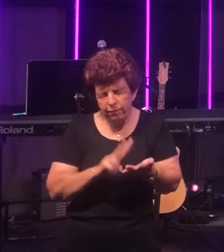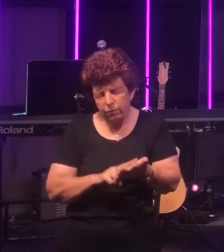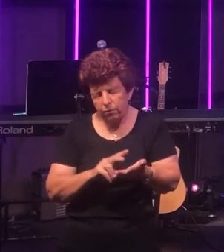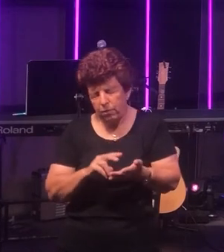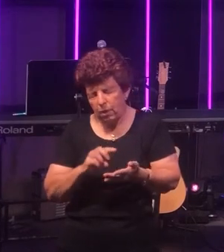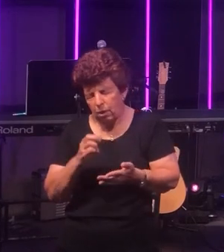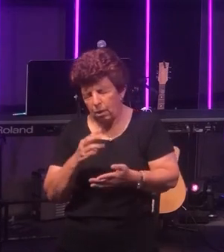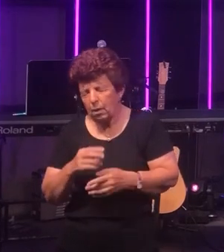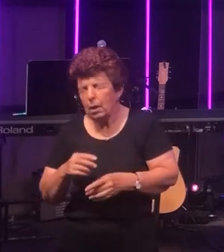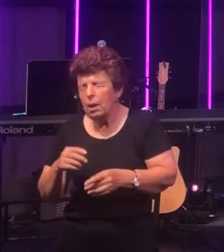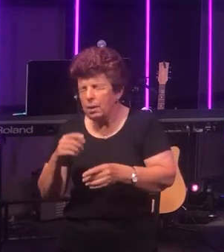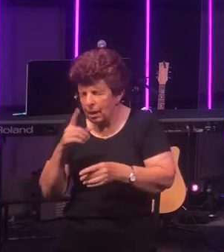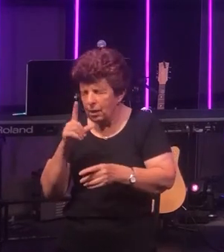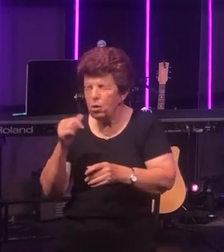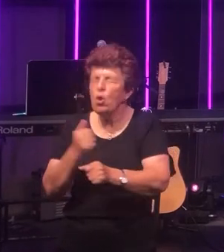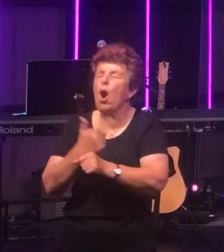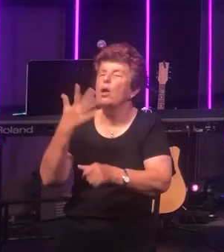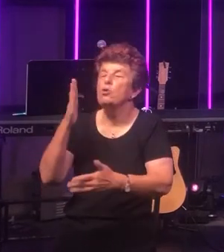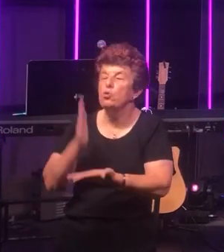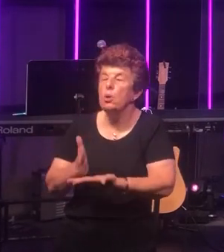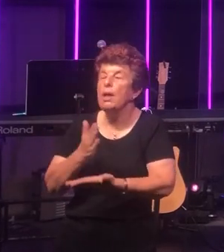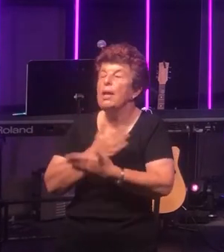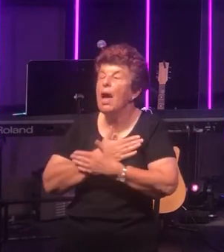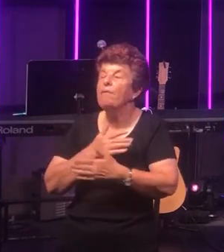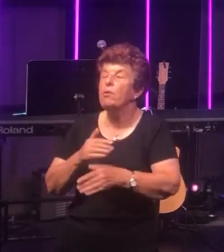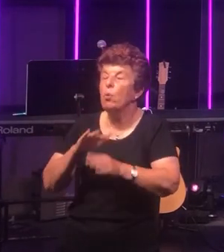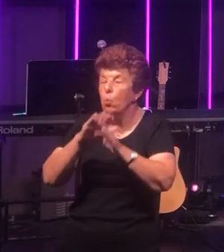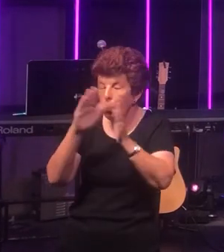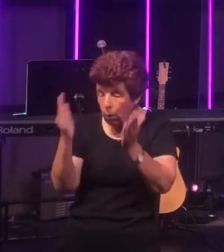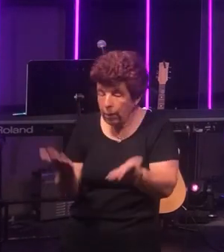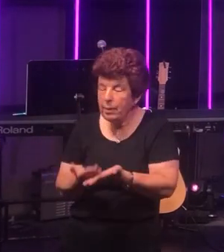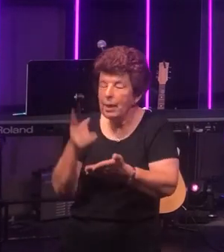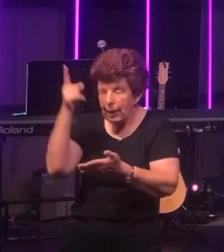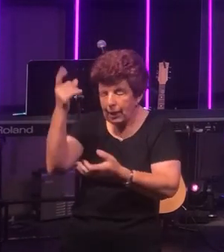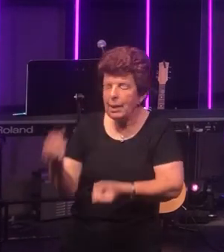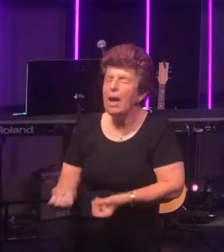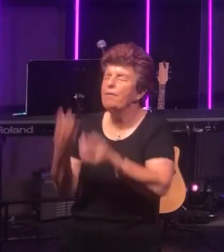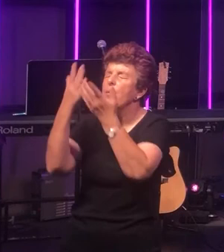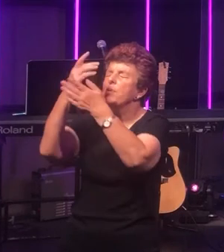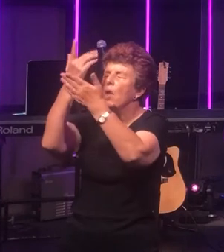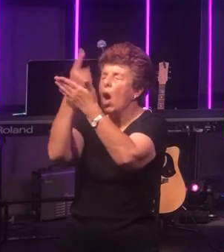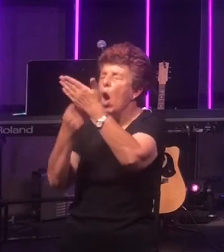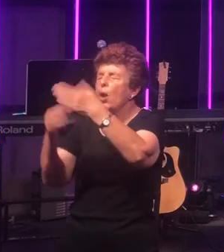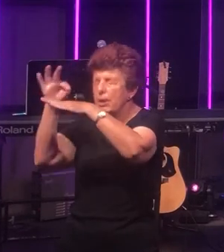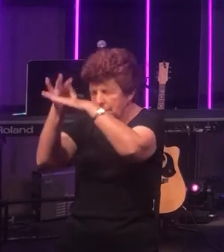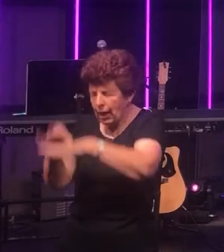that He gave His one and only Son that whoever believes in Him will not